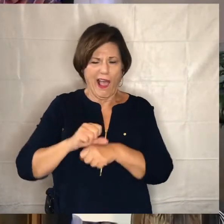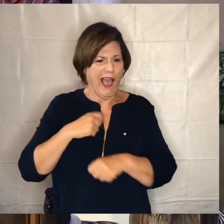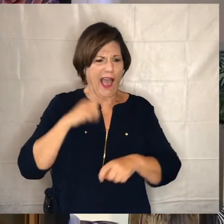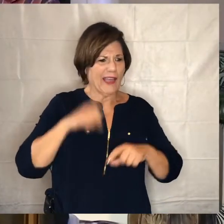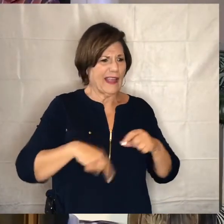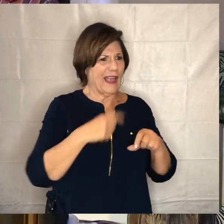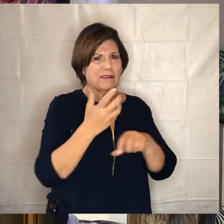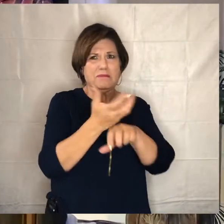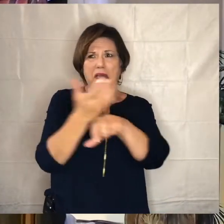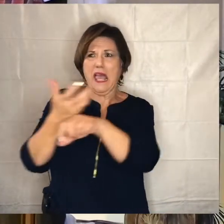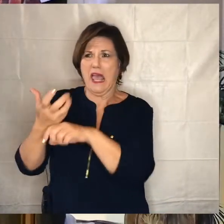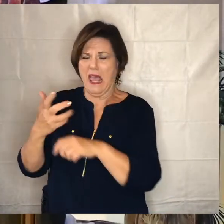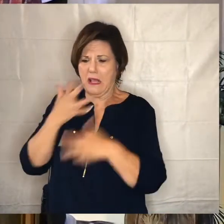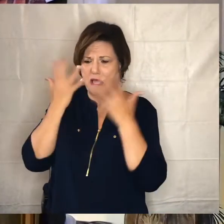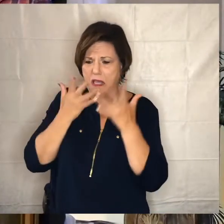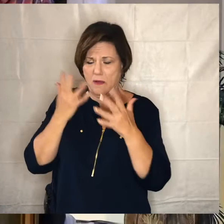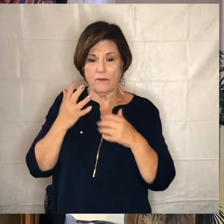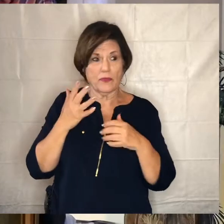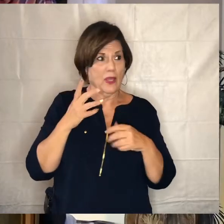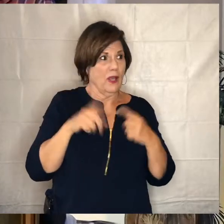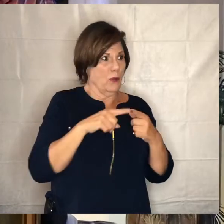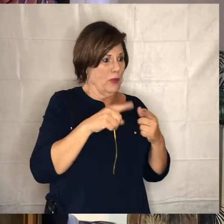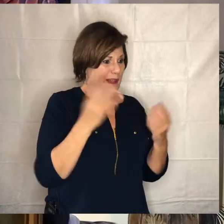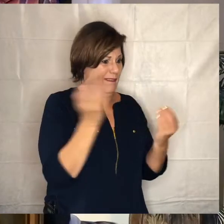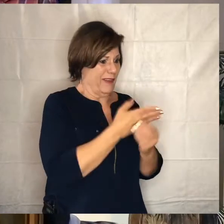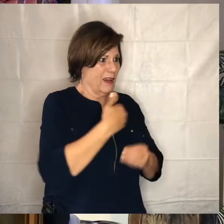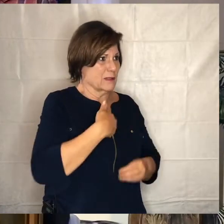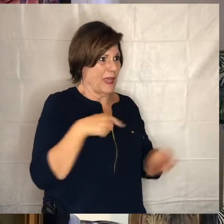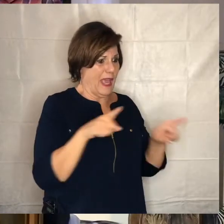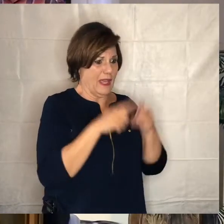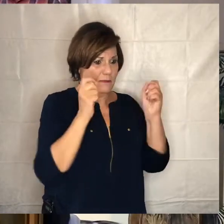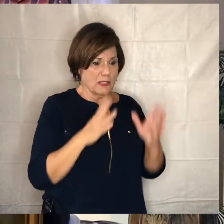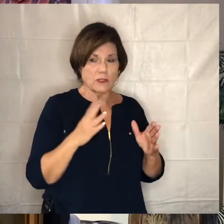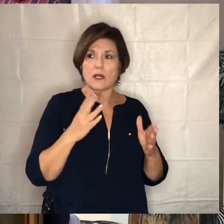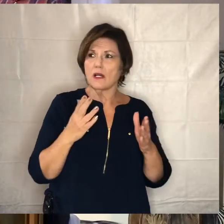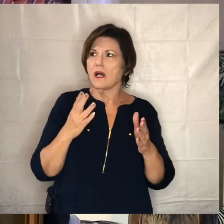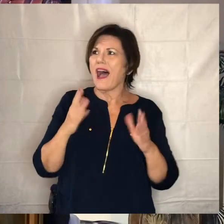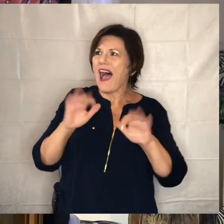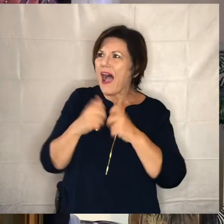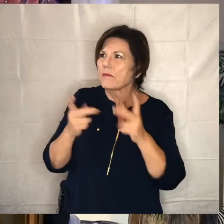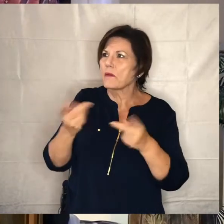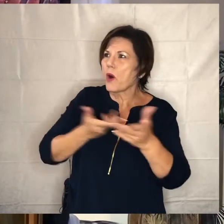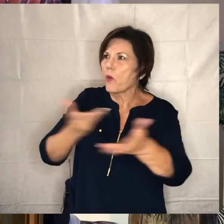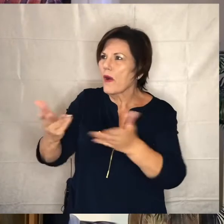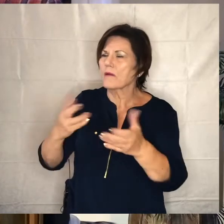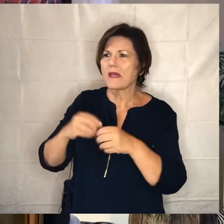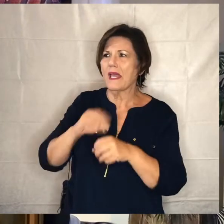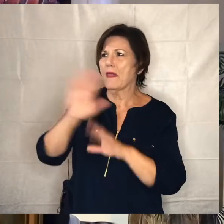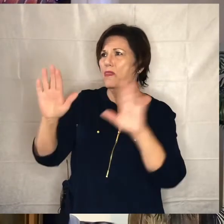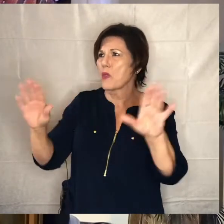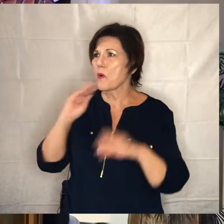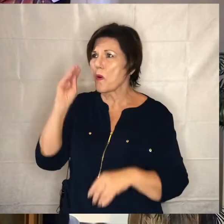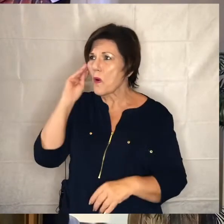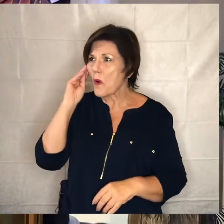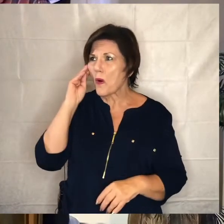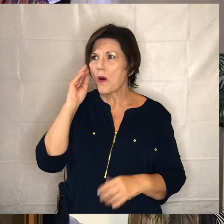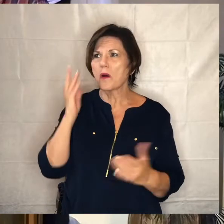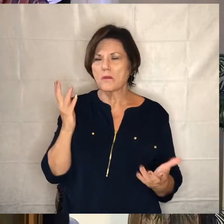what to do so that when i am dismissed as a manager people may welcome me into their homes so summoning his master's debtors one by